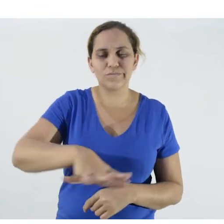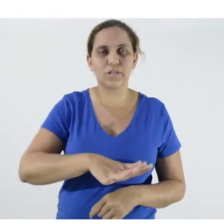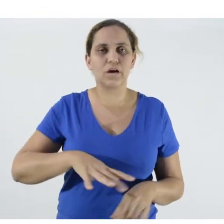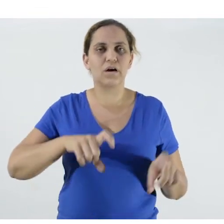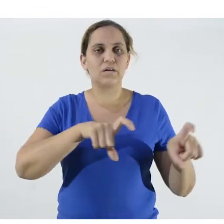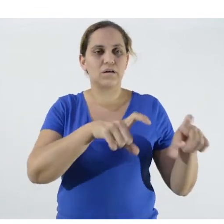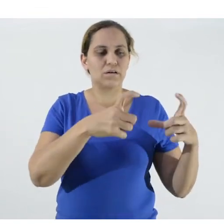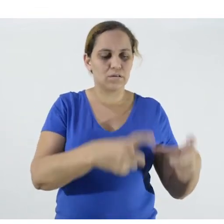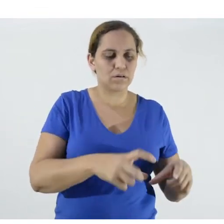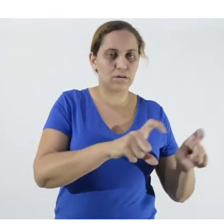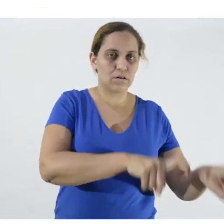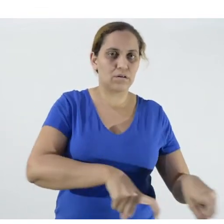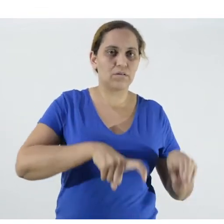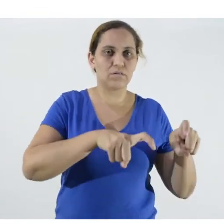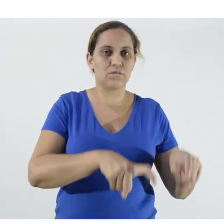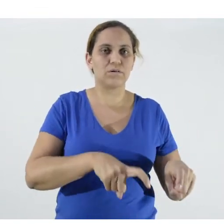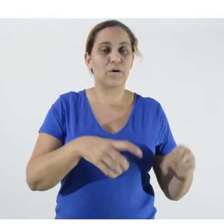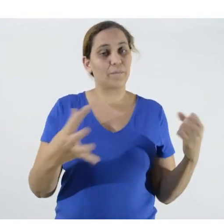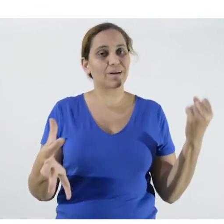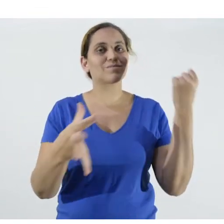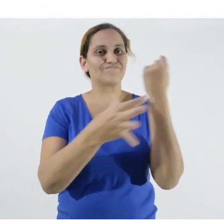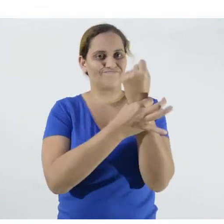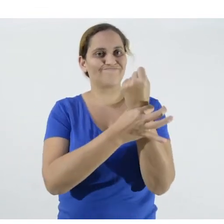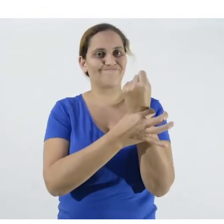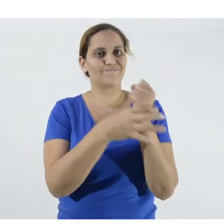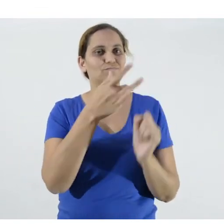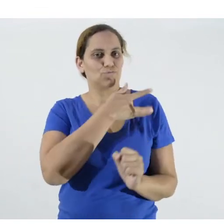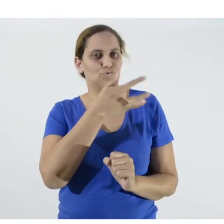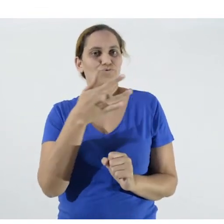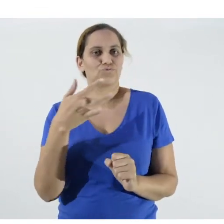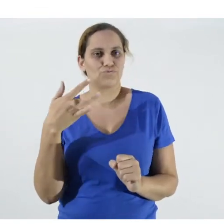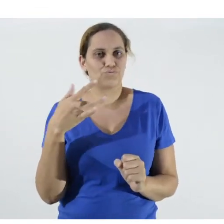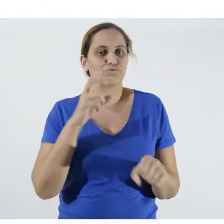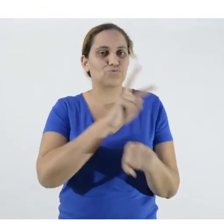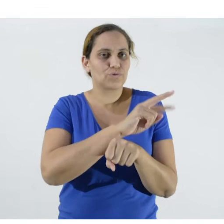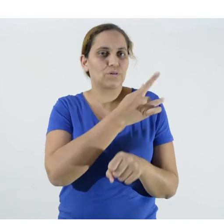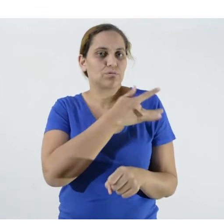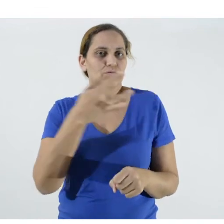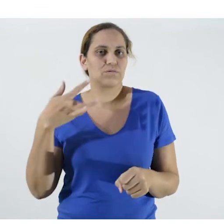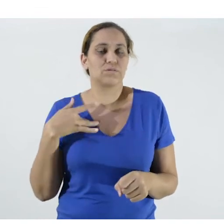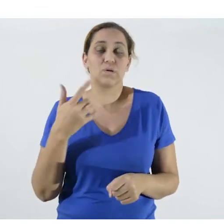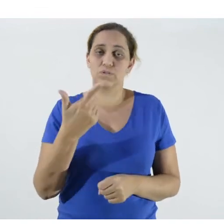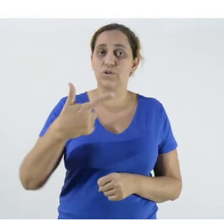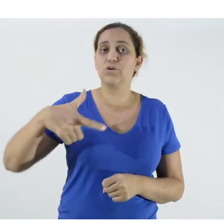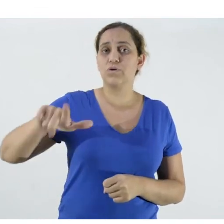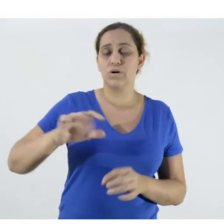be done to ensure protection. And we have another for after